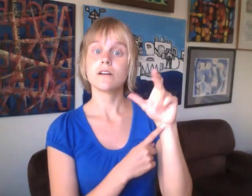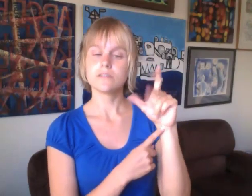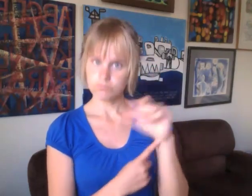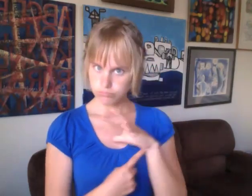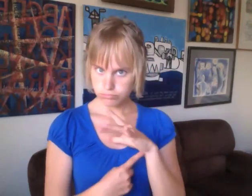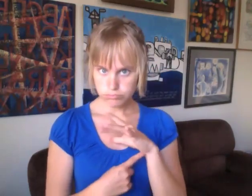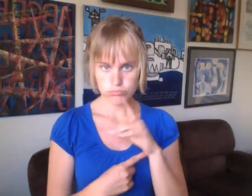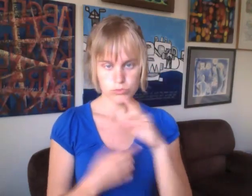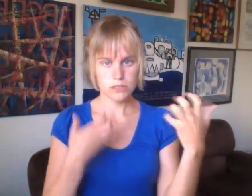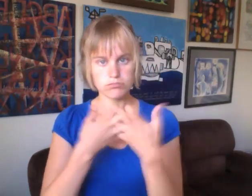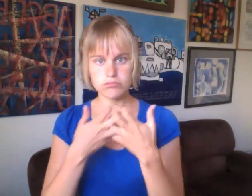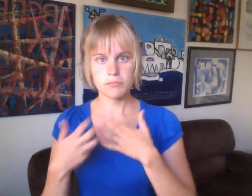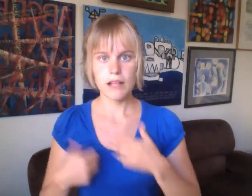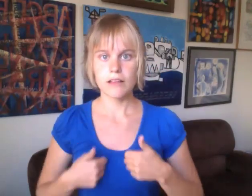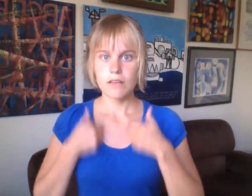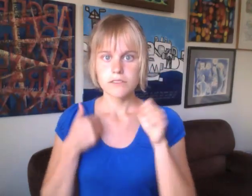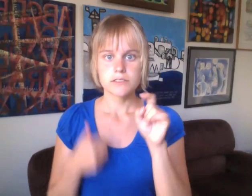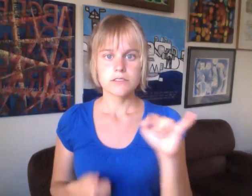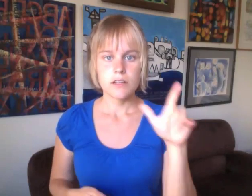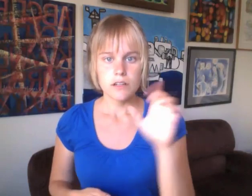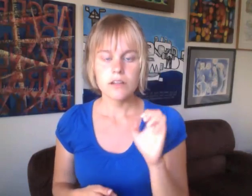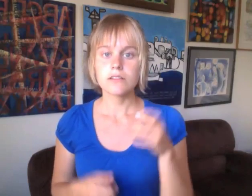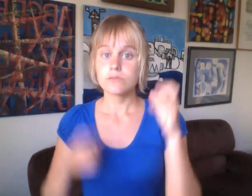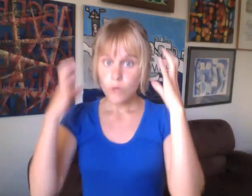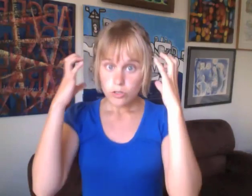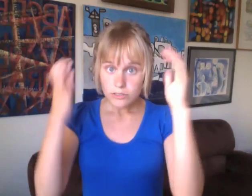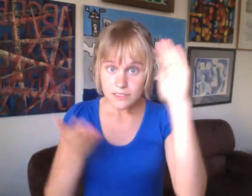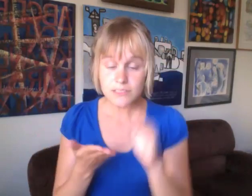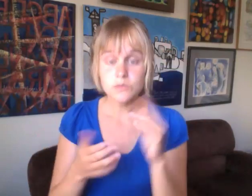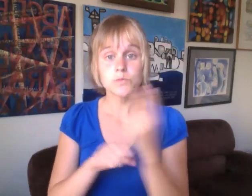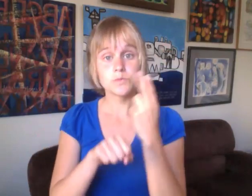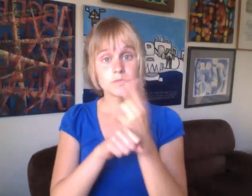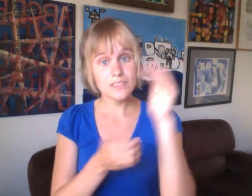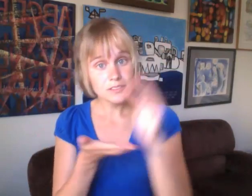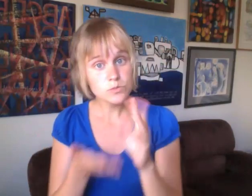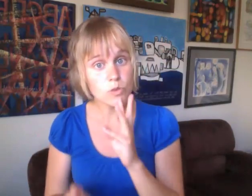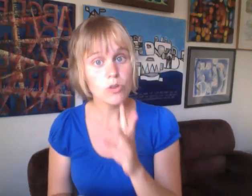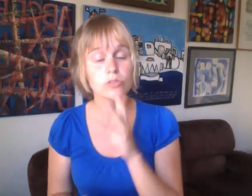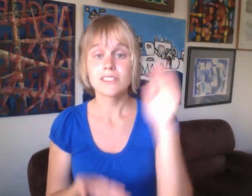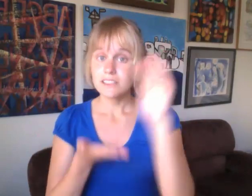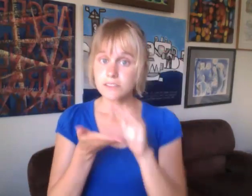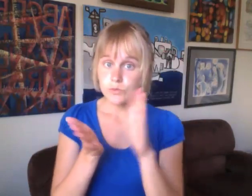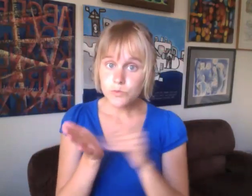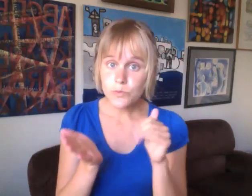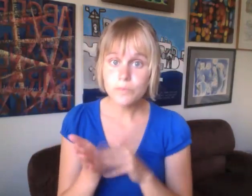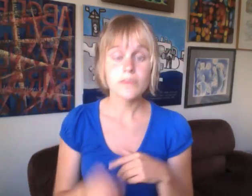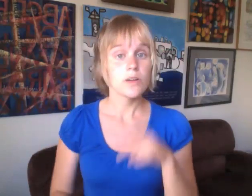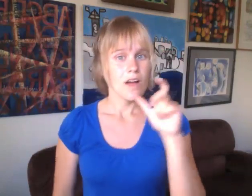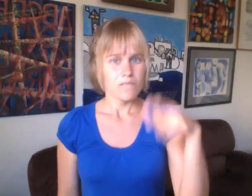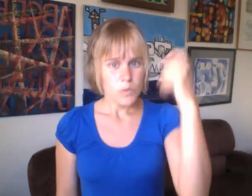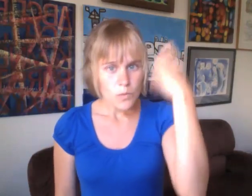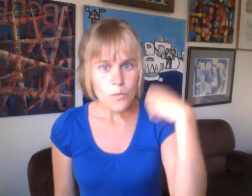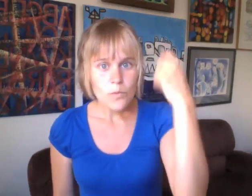Dreadlocks were a good fit for the lifestyle I led. I could wash my hair less, use less water and soap, and spend less time maintaining my hair.